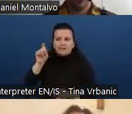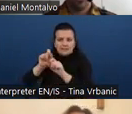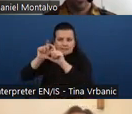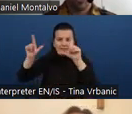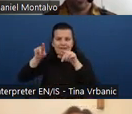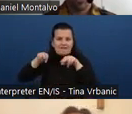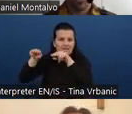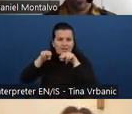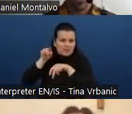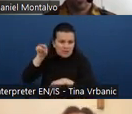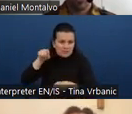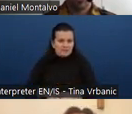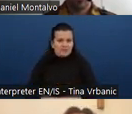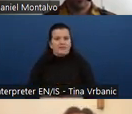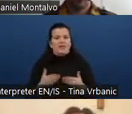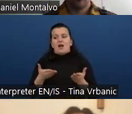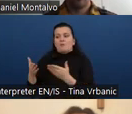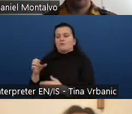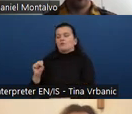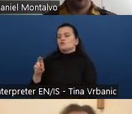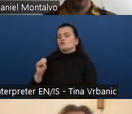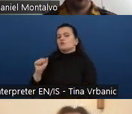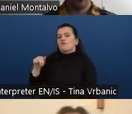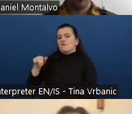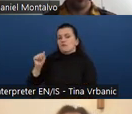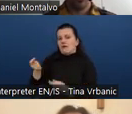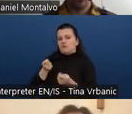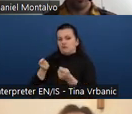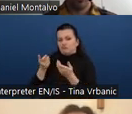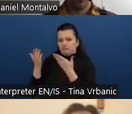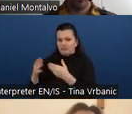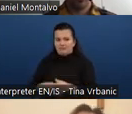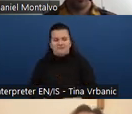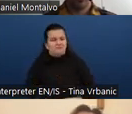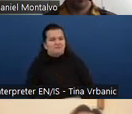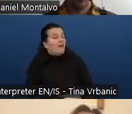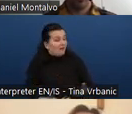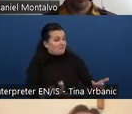And welcome, everyone, to this EU webinar series again.